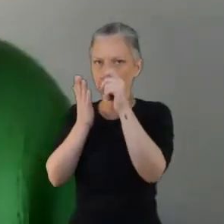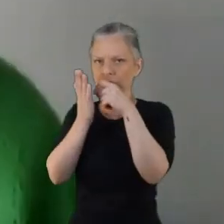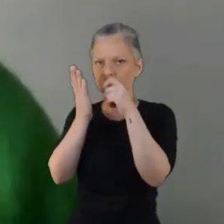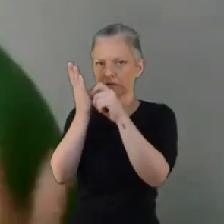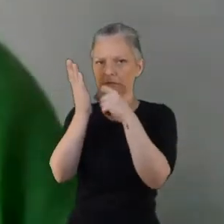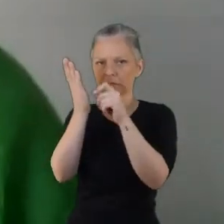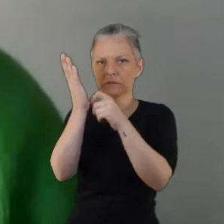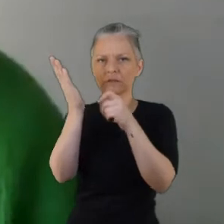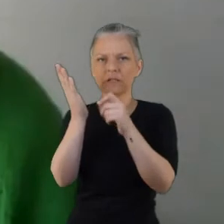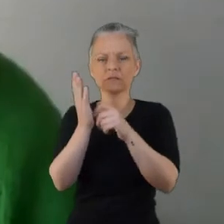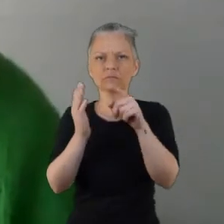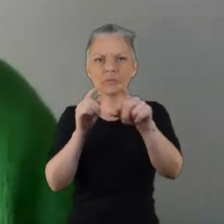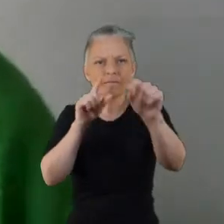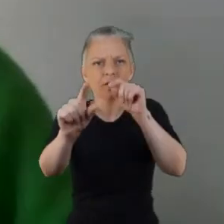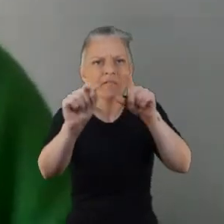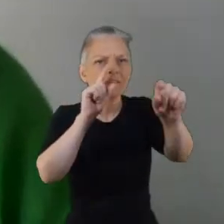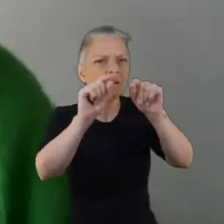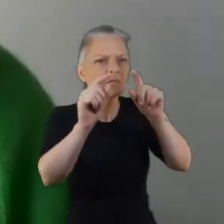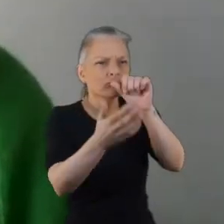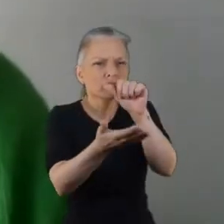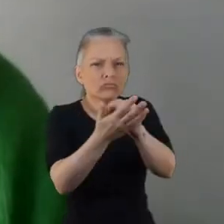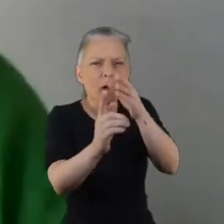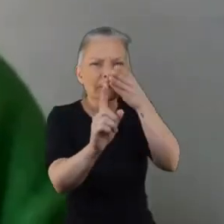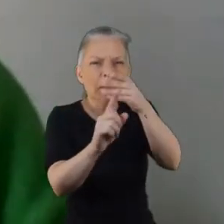along you need to have the right intentions and it's because you do genuinely care about